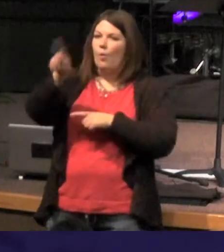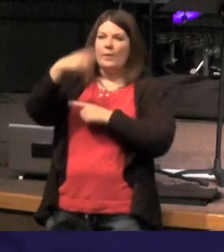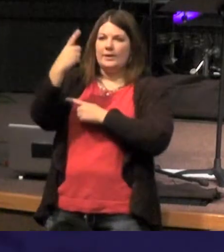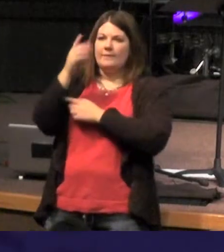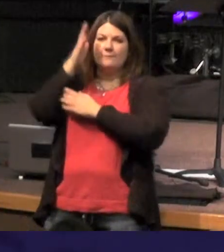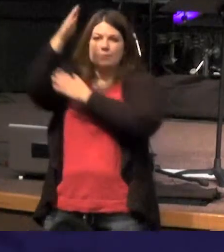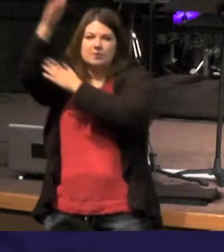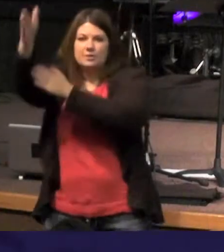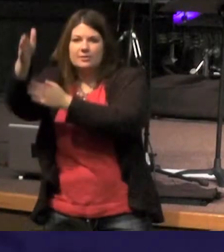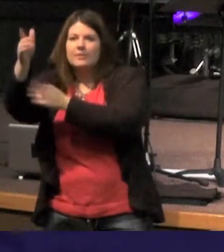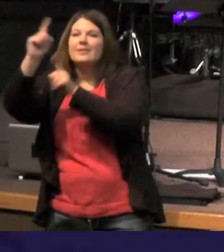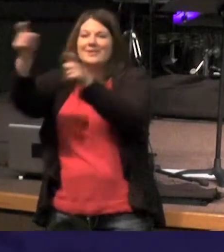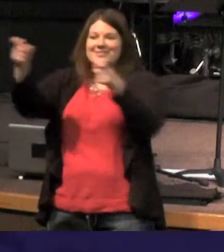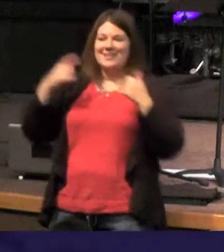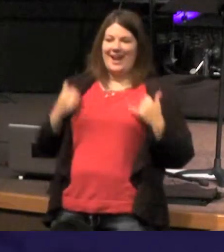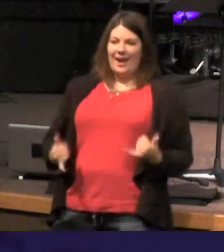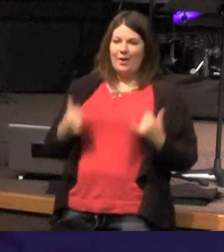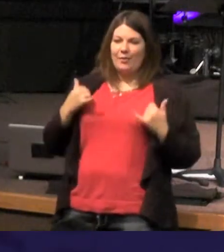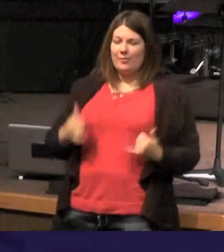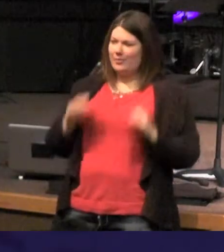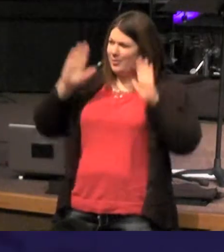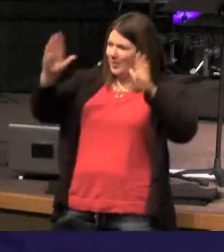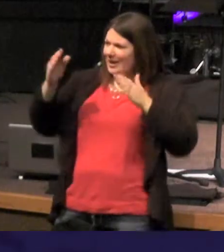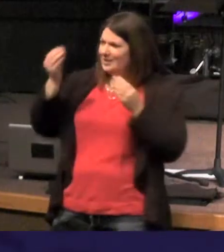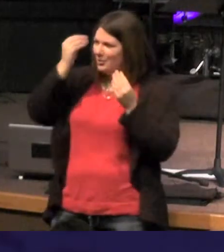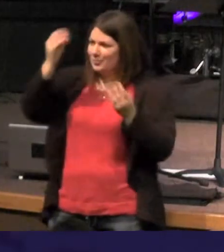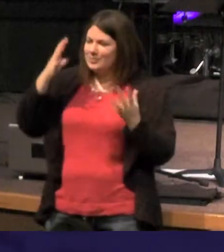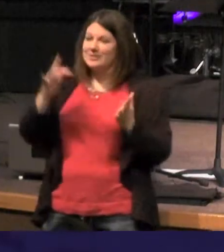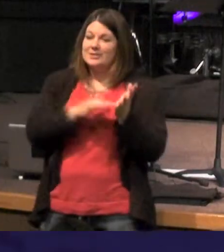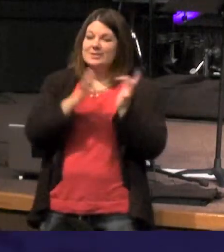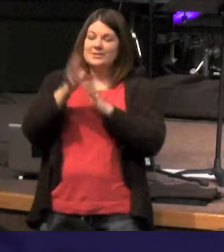Jesus is the life - isn't that great news - that Jesus came to give us life